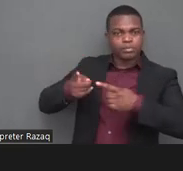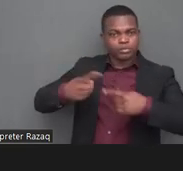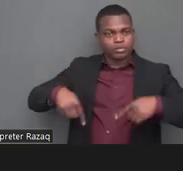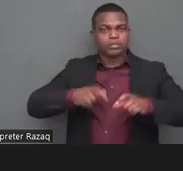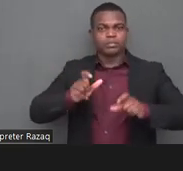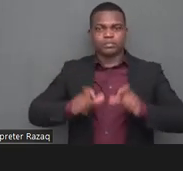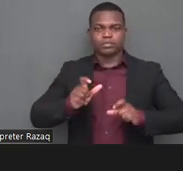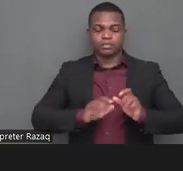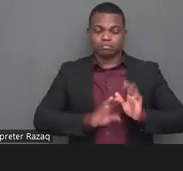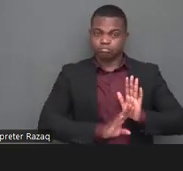and